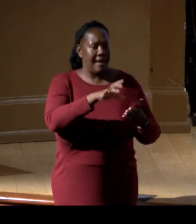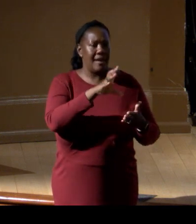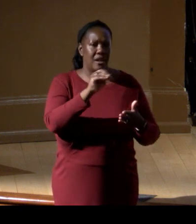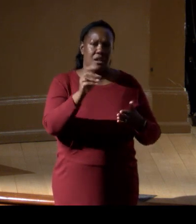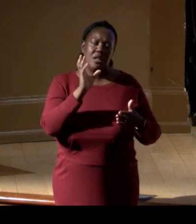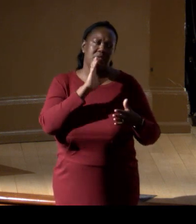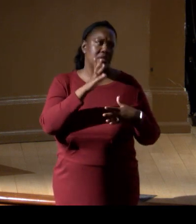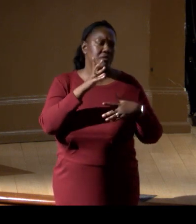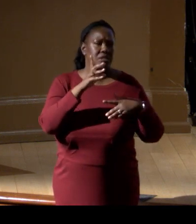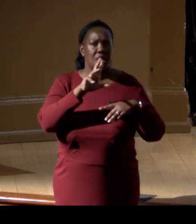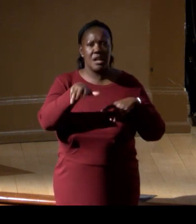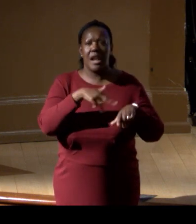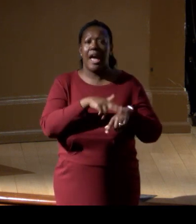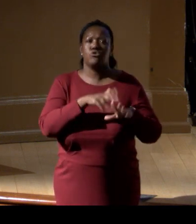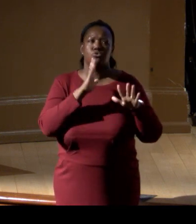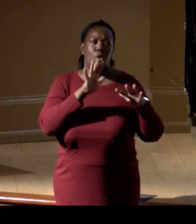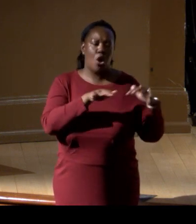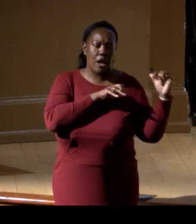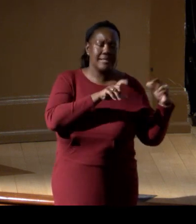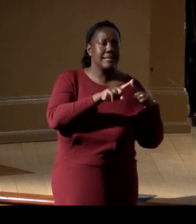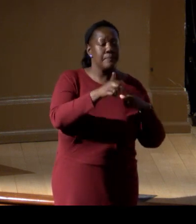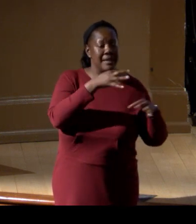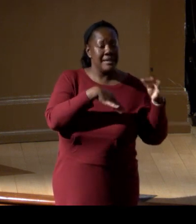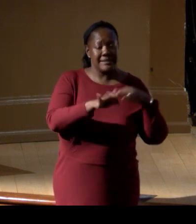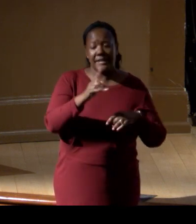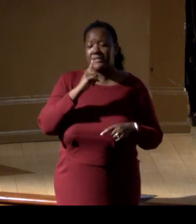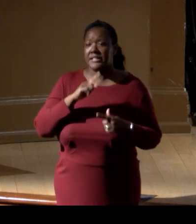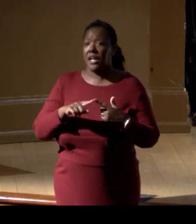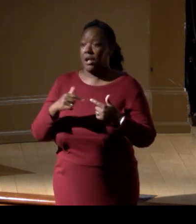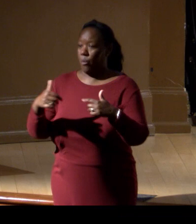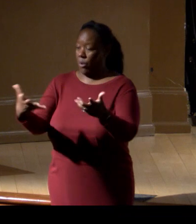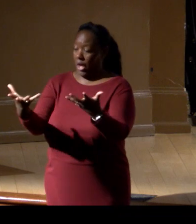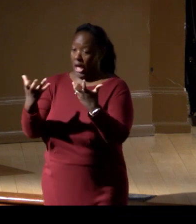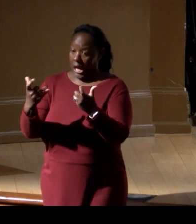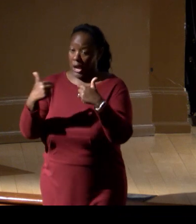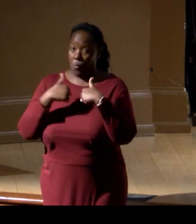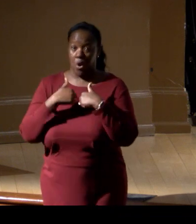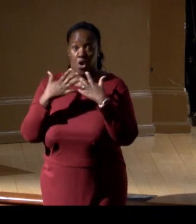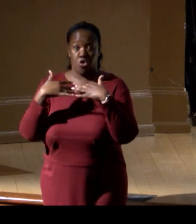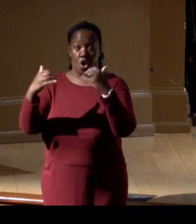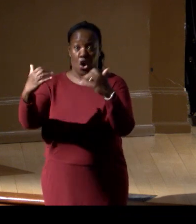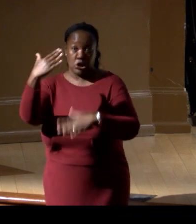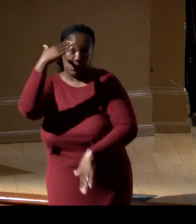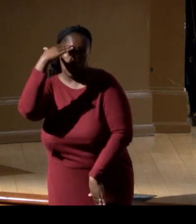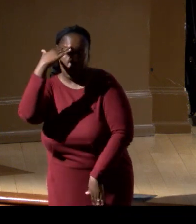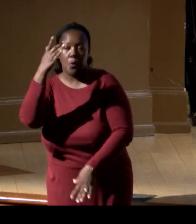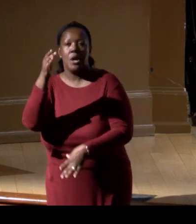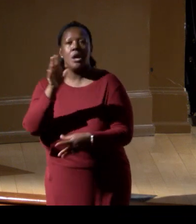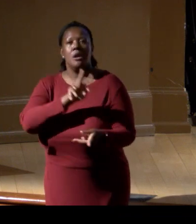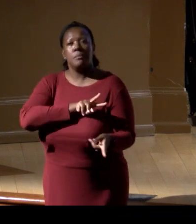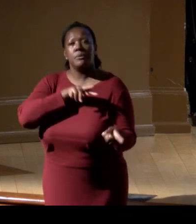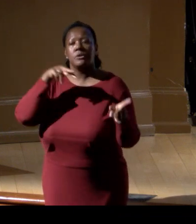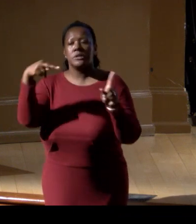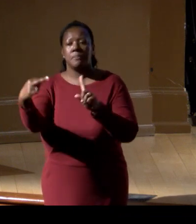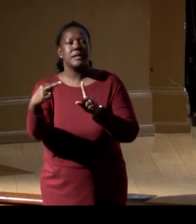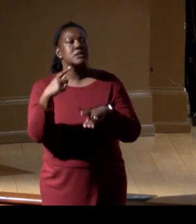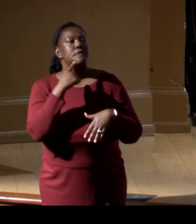and really, instead of saying, "Here's what I want the audience to know," to sort of switch that around, and say, "Here's what I want the audience